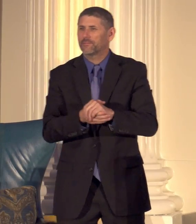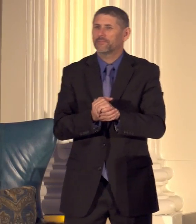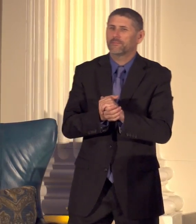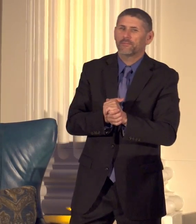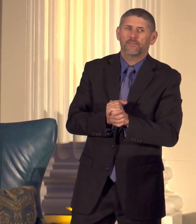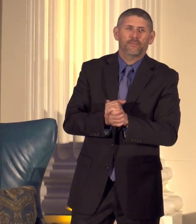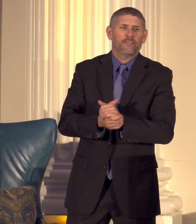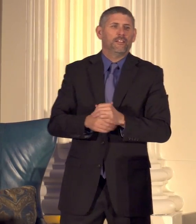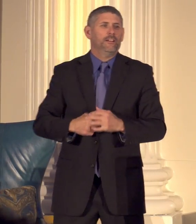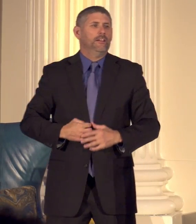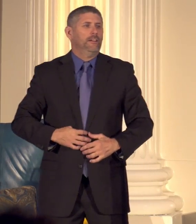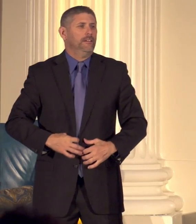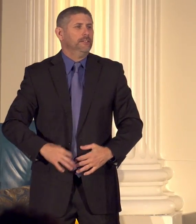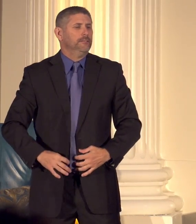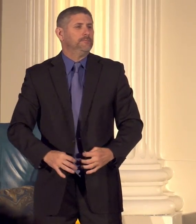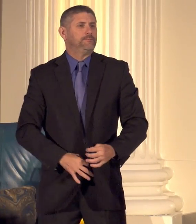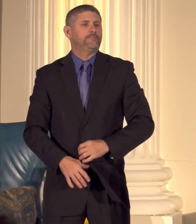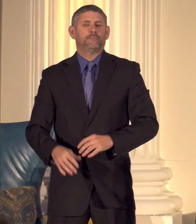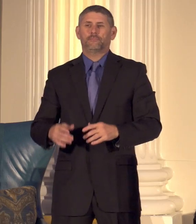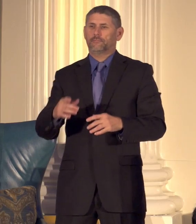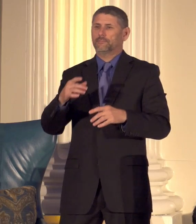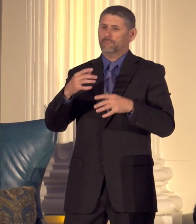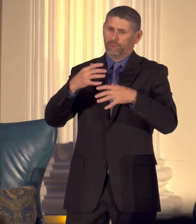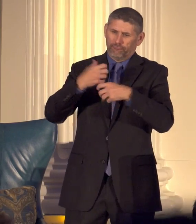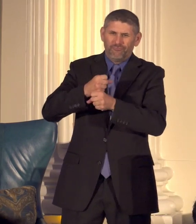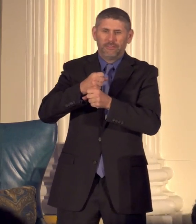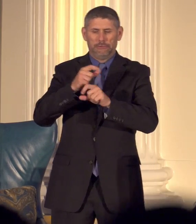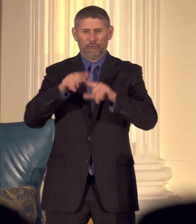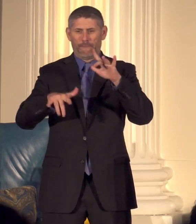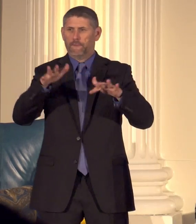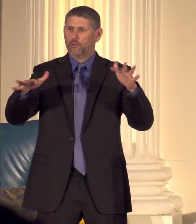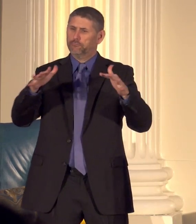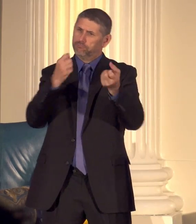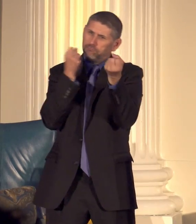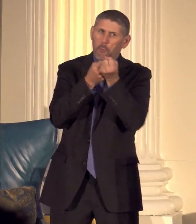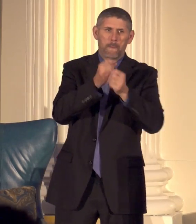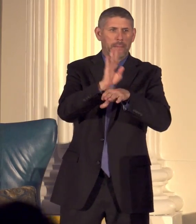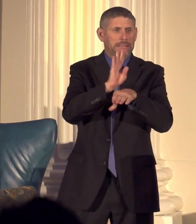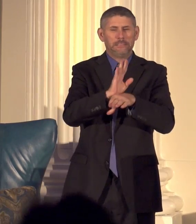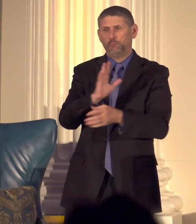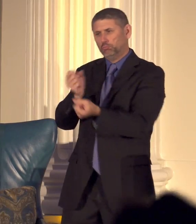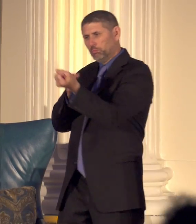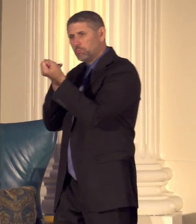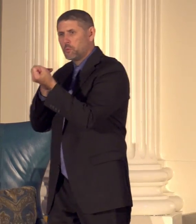in short the bursary is good for business and it's good for Oregon from